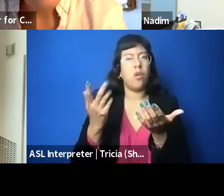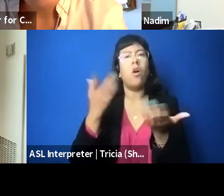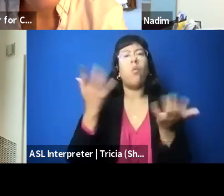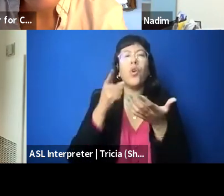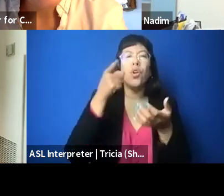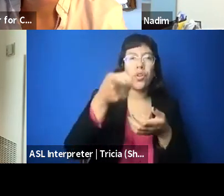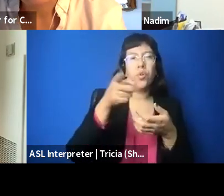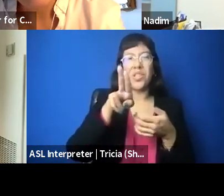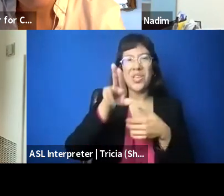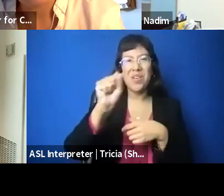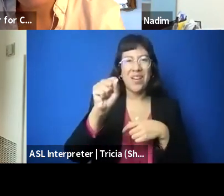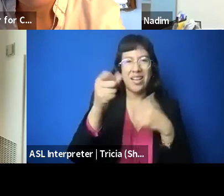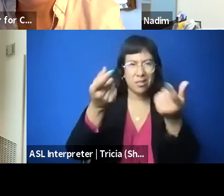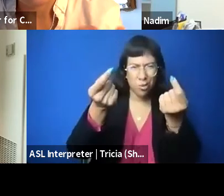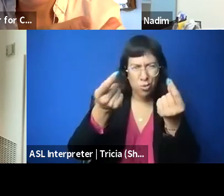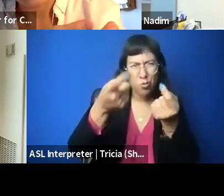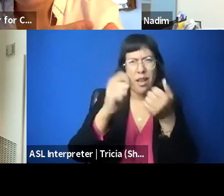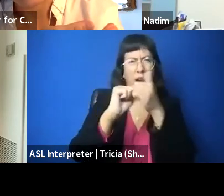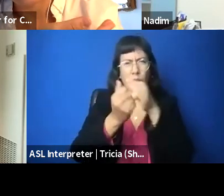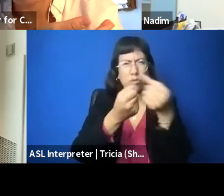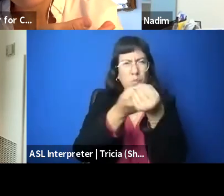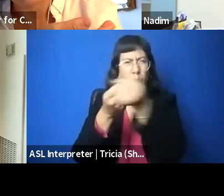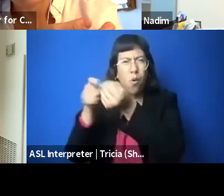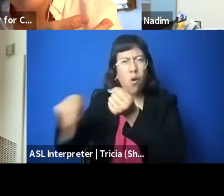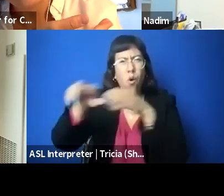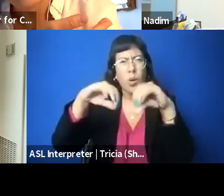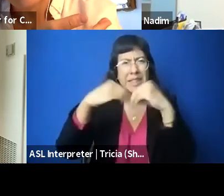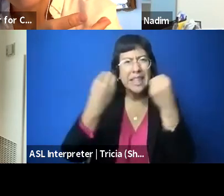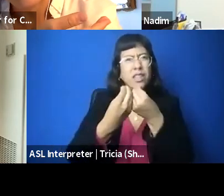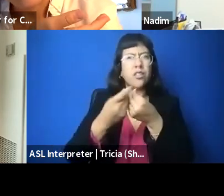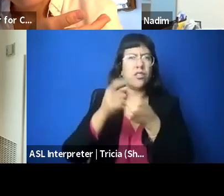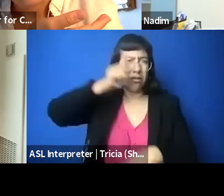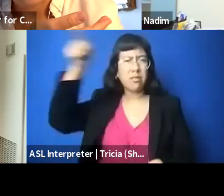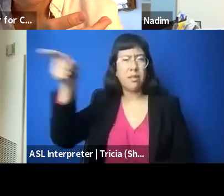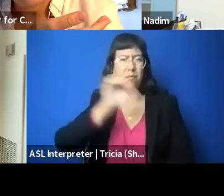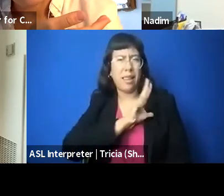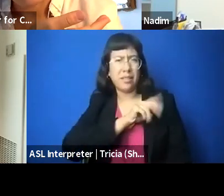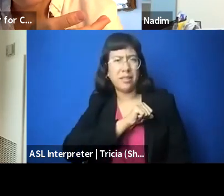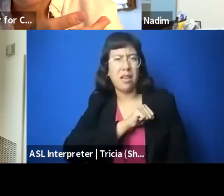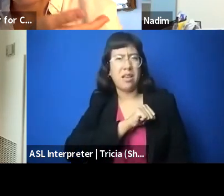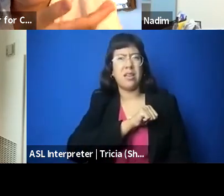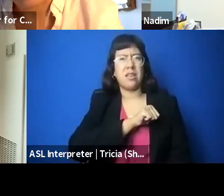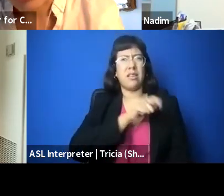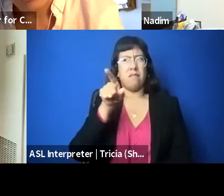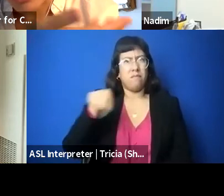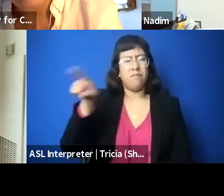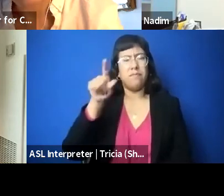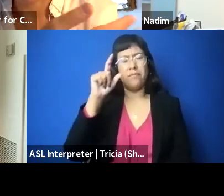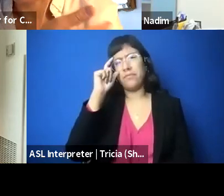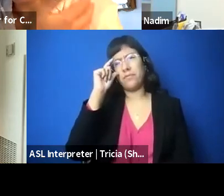supporting all of these organizations on the ground in Palestine that are, you know, in Israel and in Jerusalem,